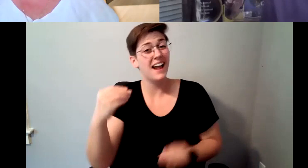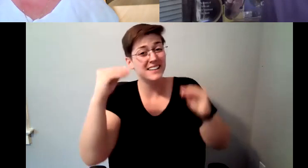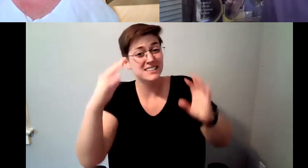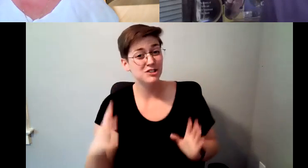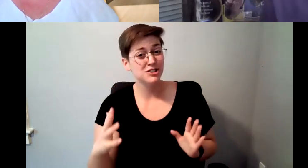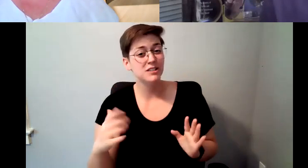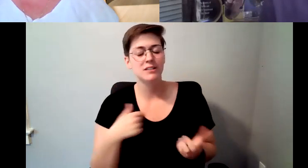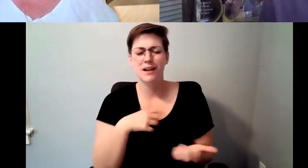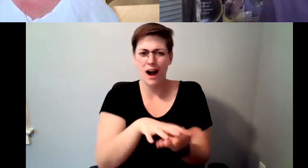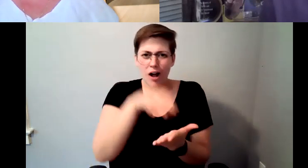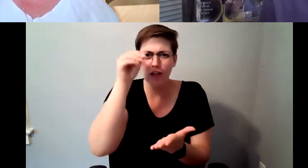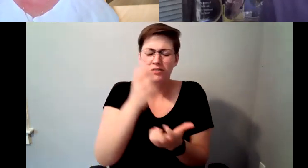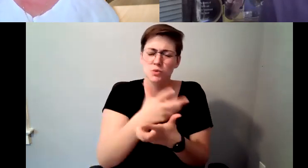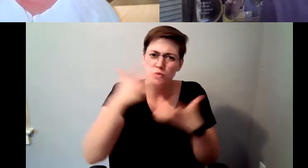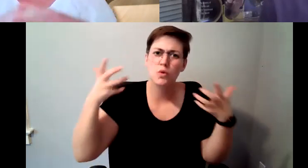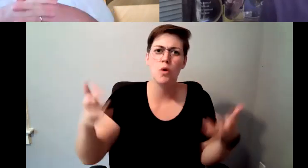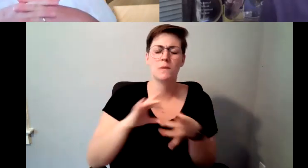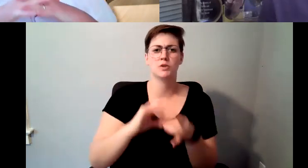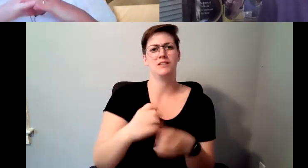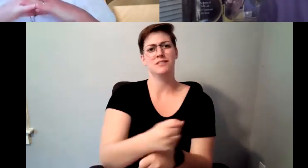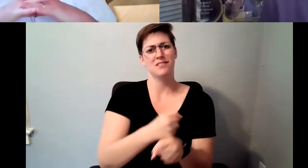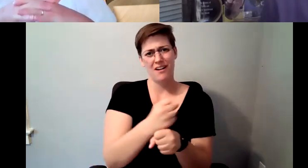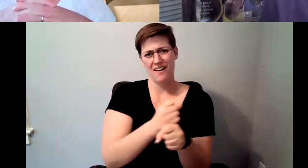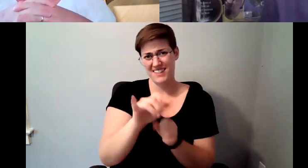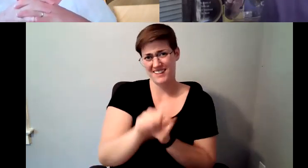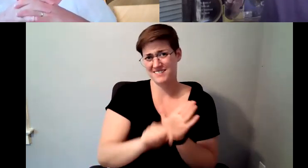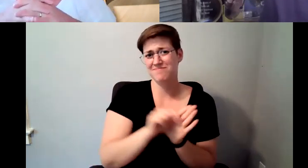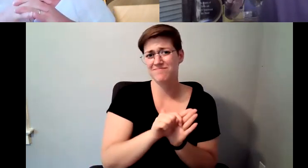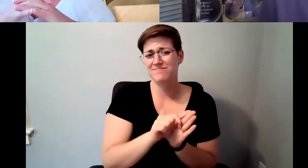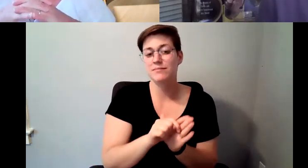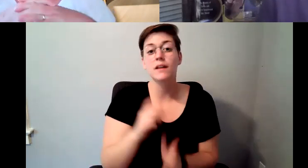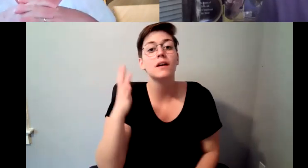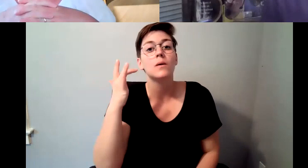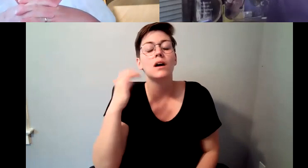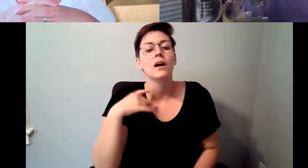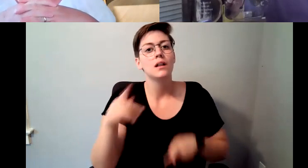D. Major Cohen: During those times because the people I worked with were so willing to